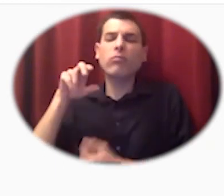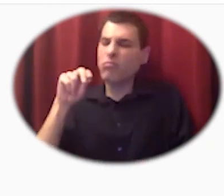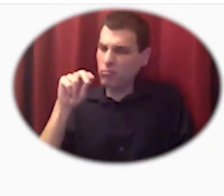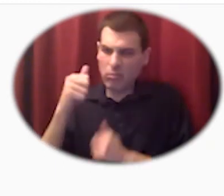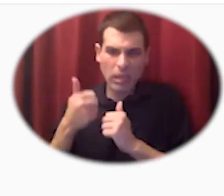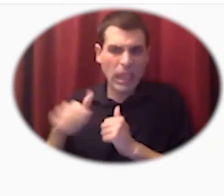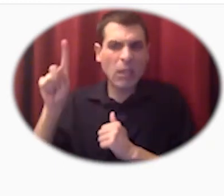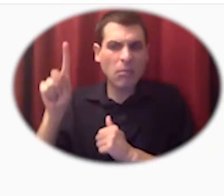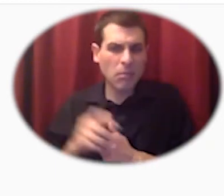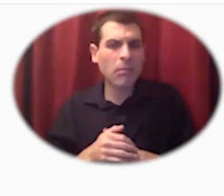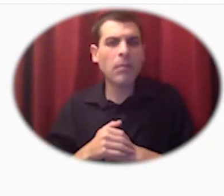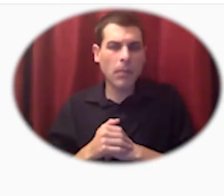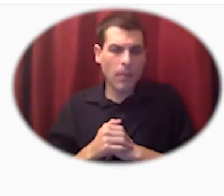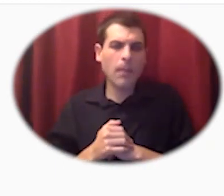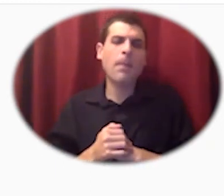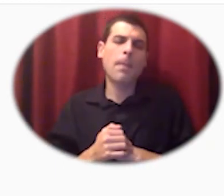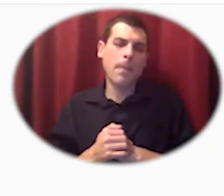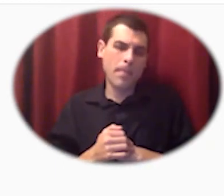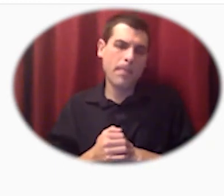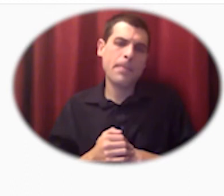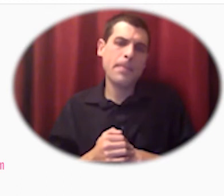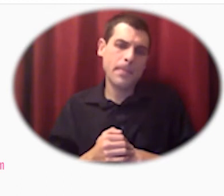so their focus based on the success of a single farm